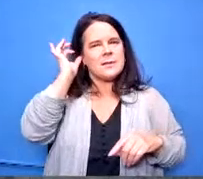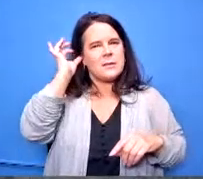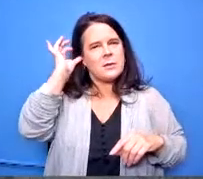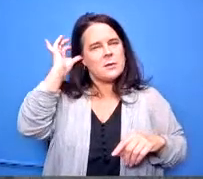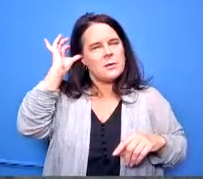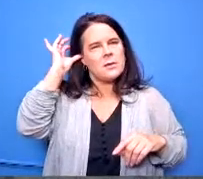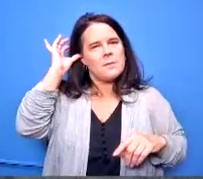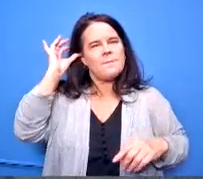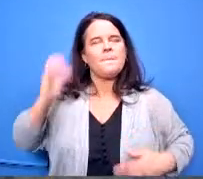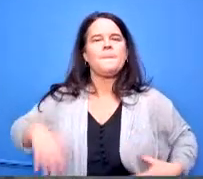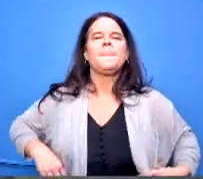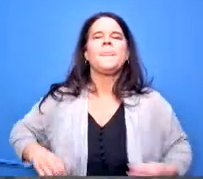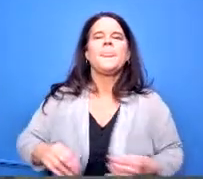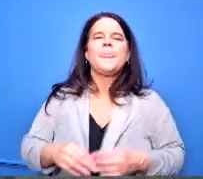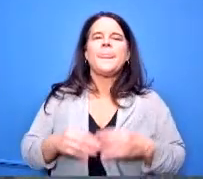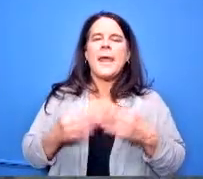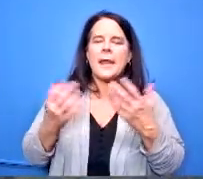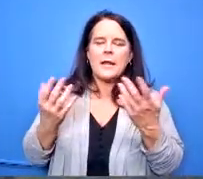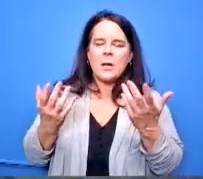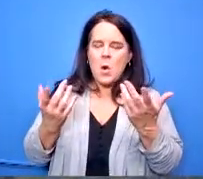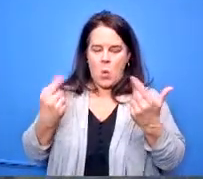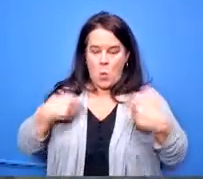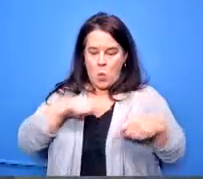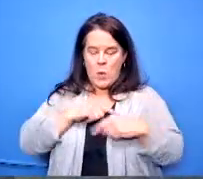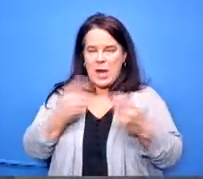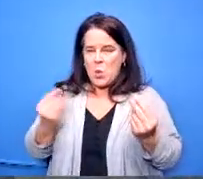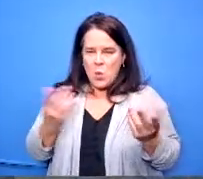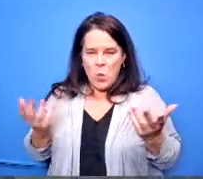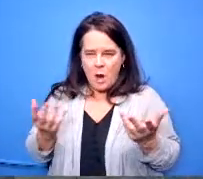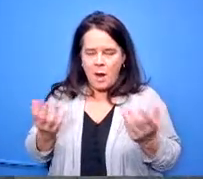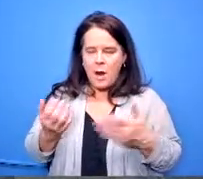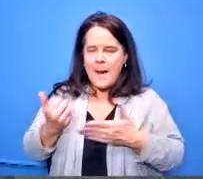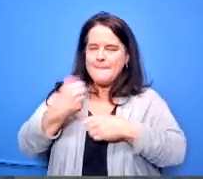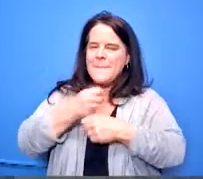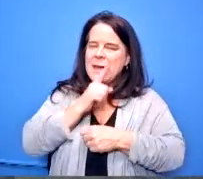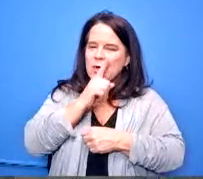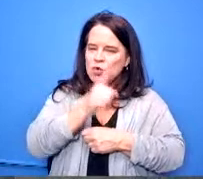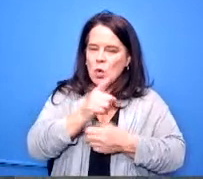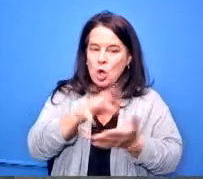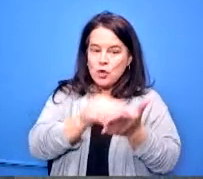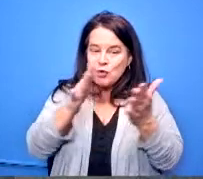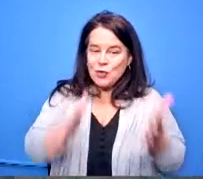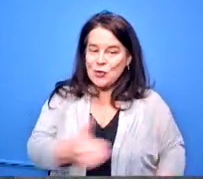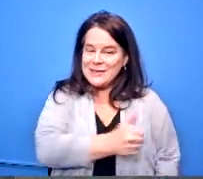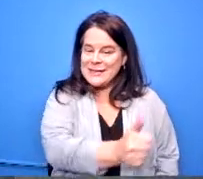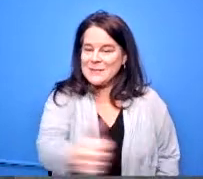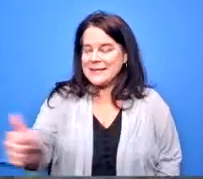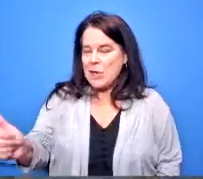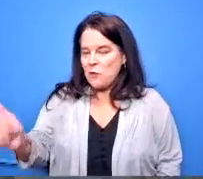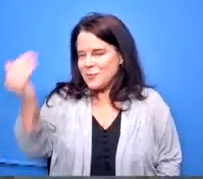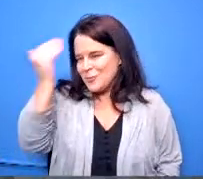doing to make sure that our students are aware of all of these opportunities and then their families